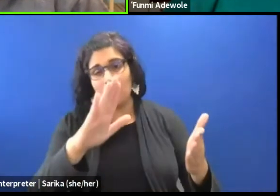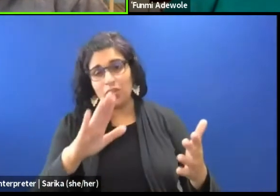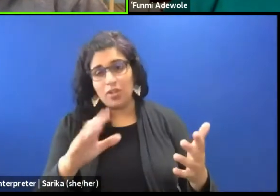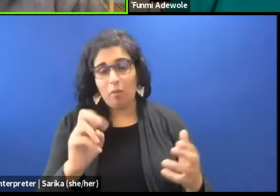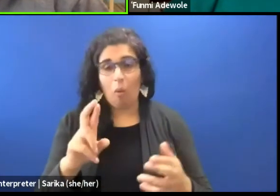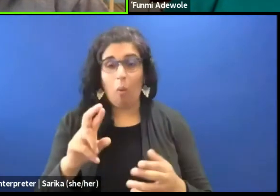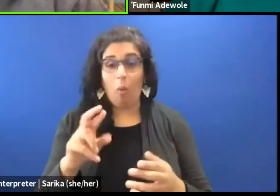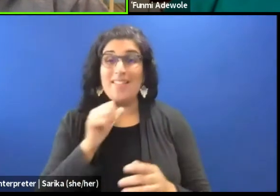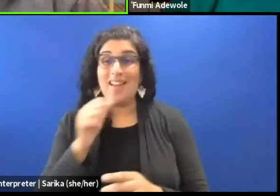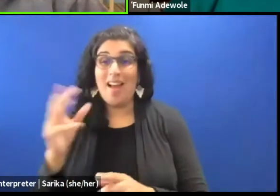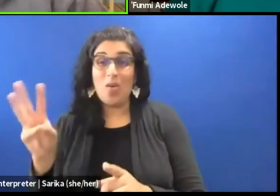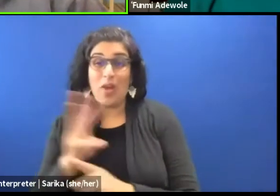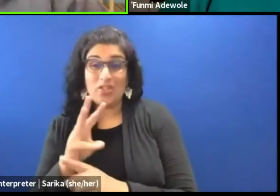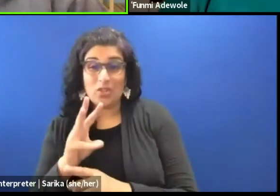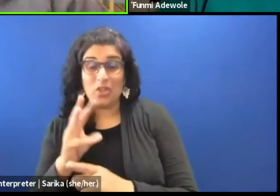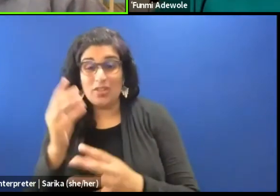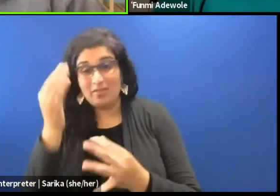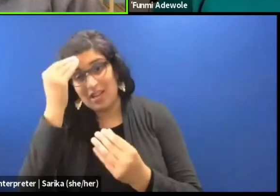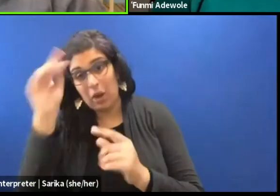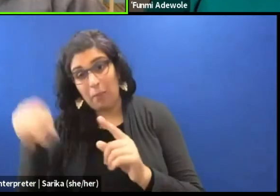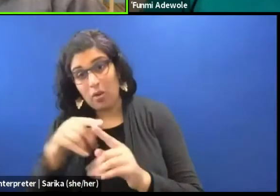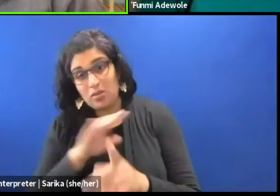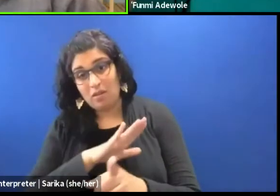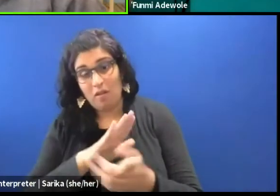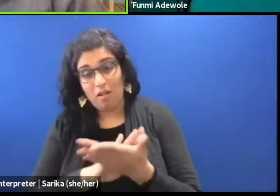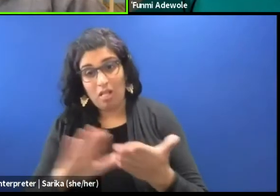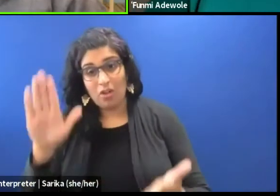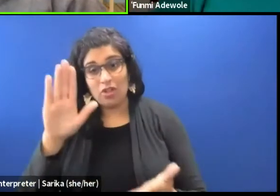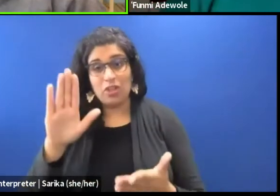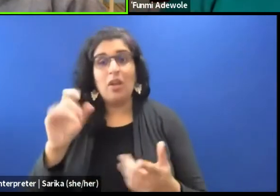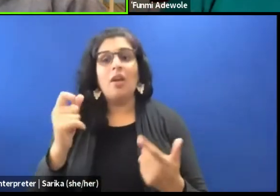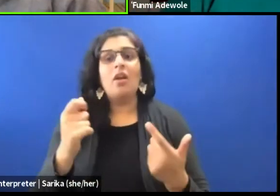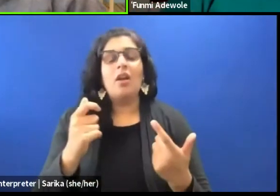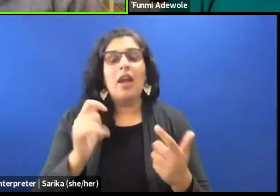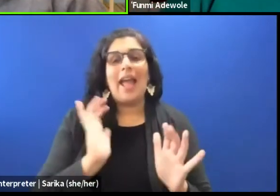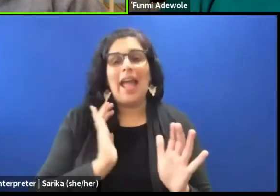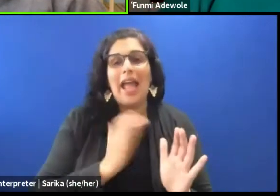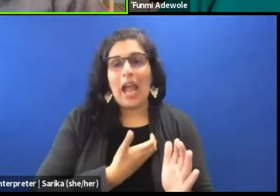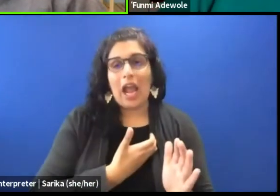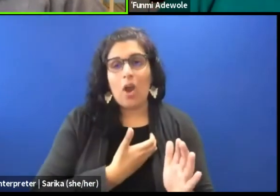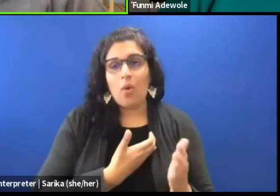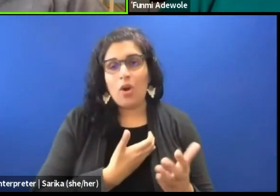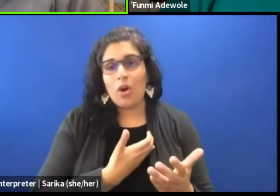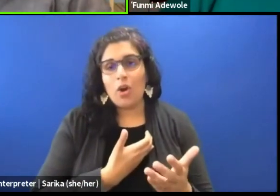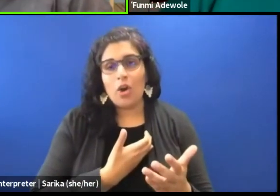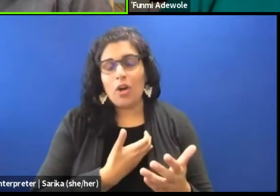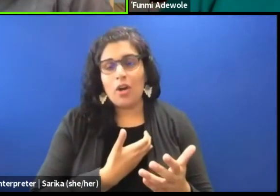of thinking about scholarship, is that you know I view that perhaps part